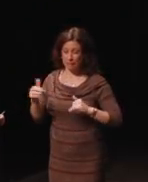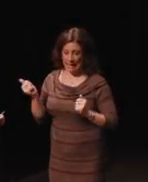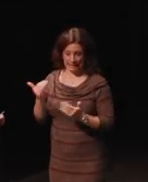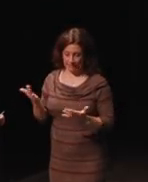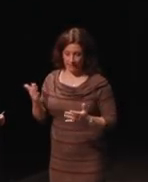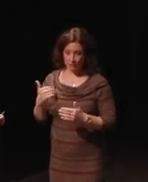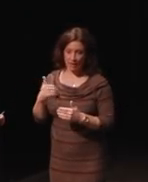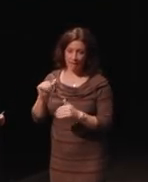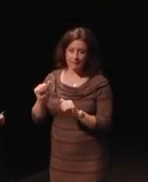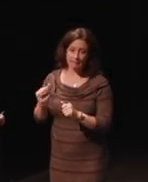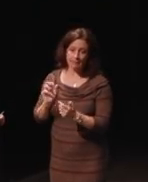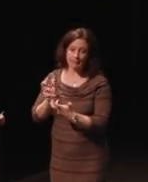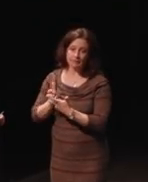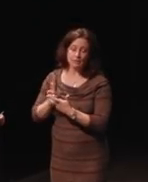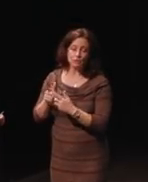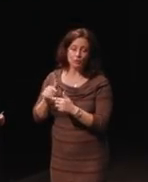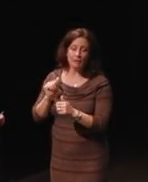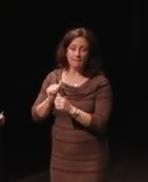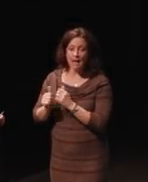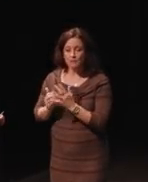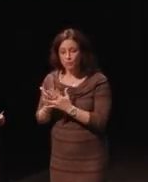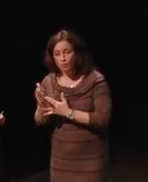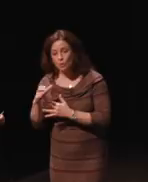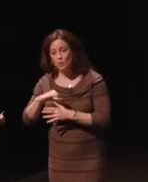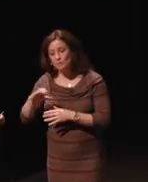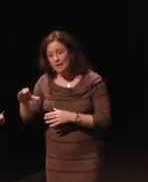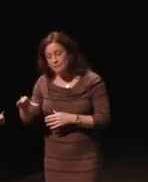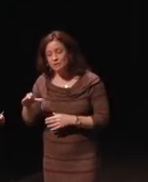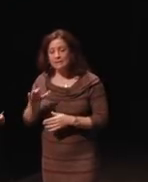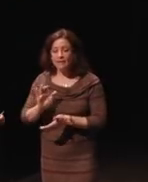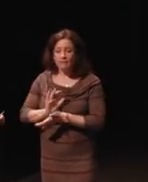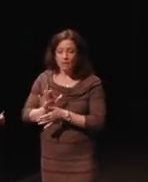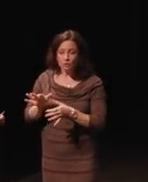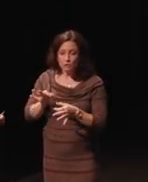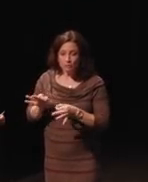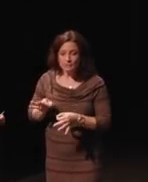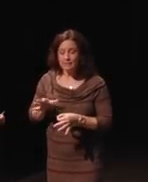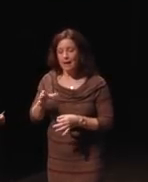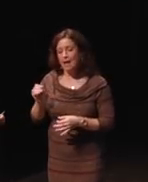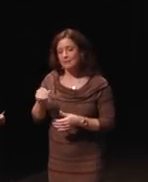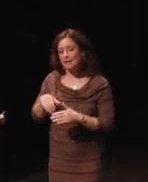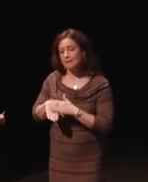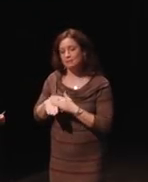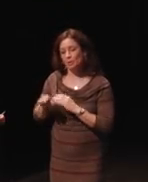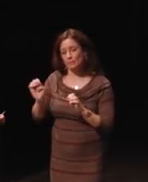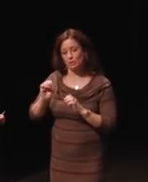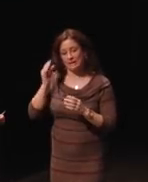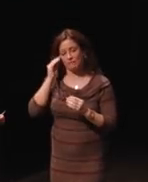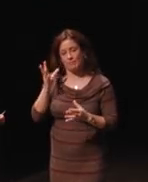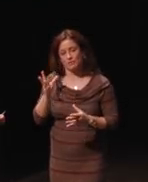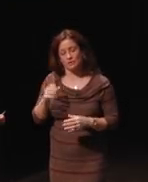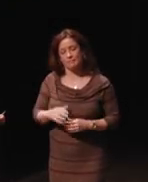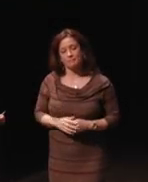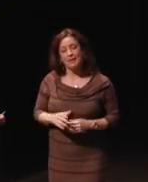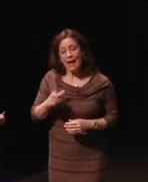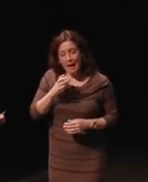the capability of passing through closed captioning, video description and accessible emergency information and it requires